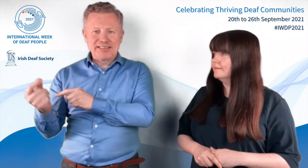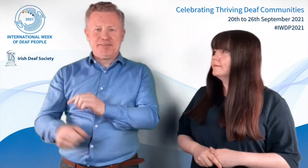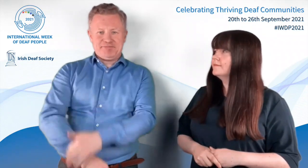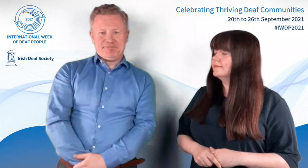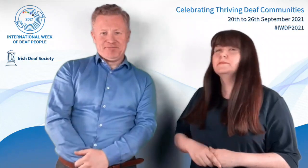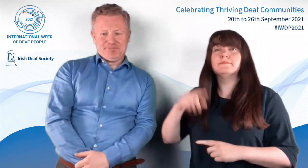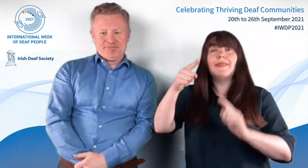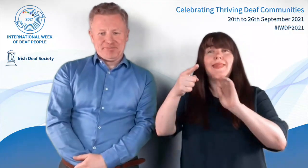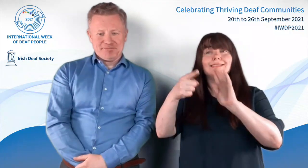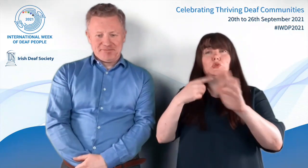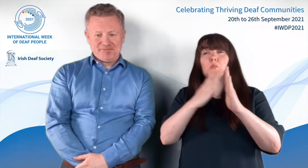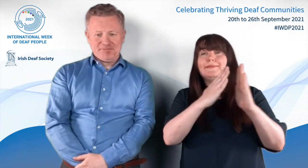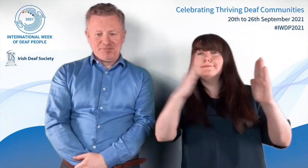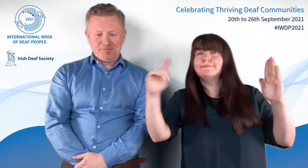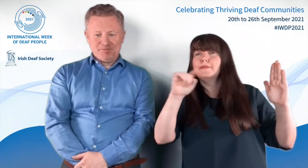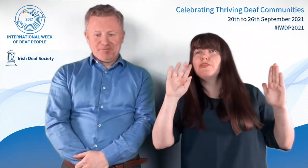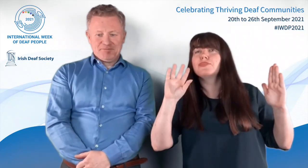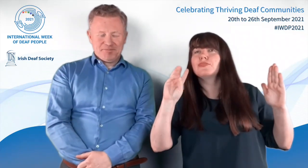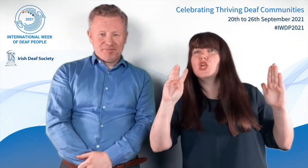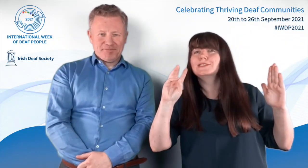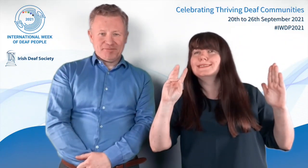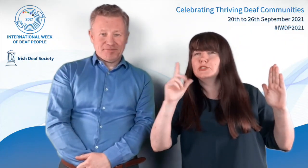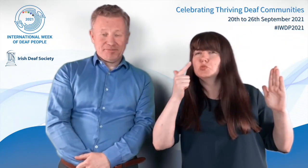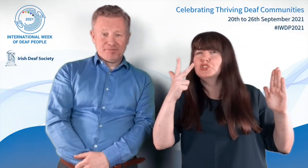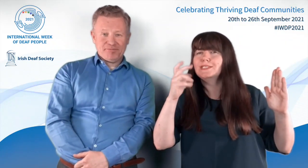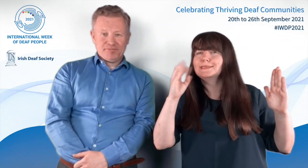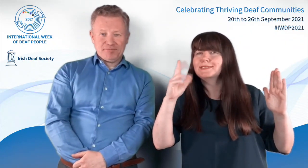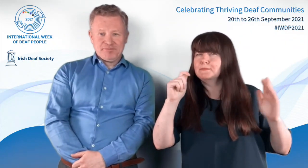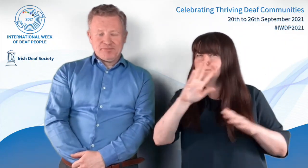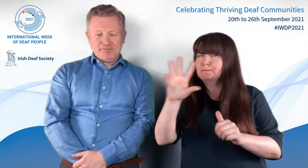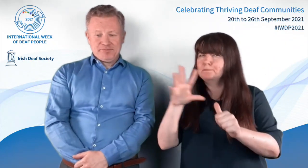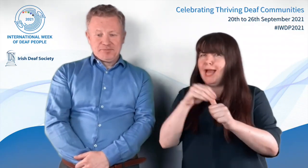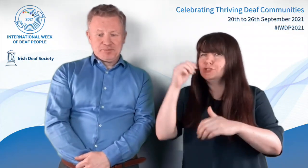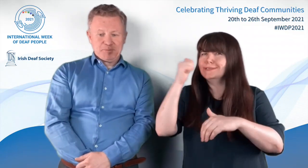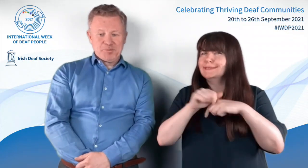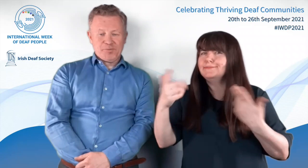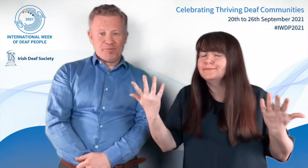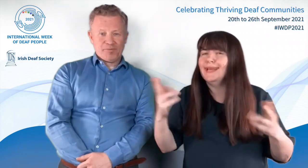[Lianne]: Thursday 23rd September will be particularly special - it's the International